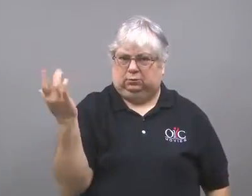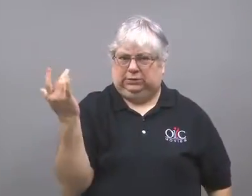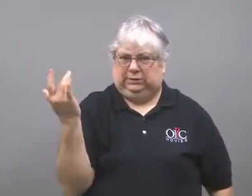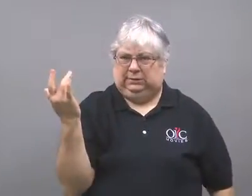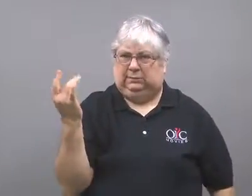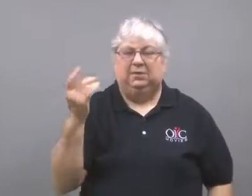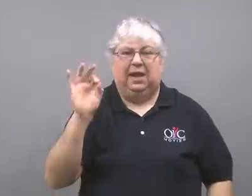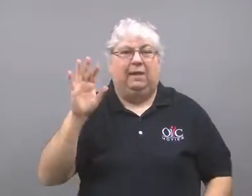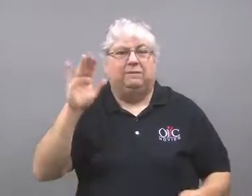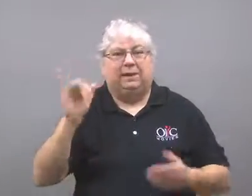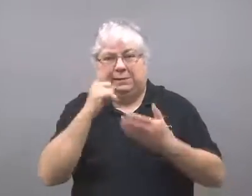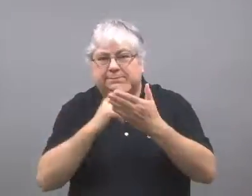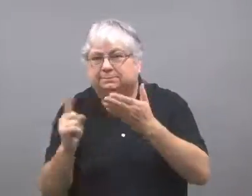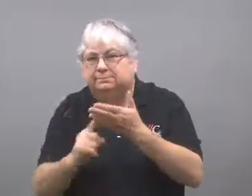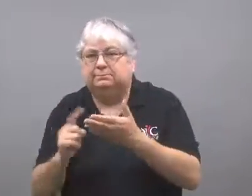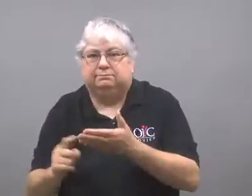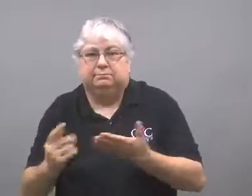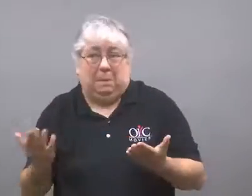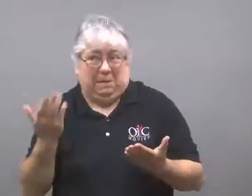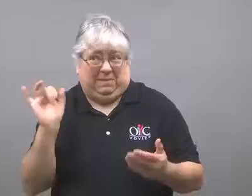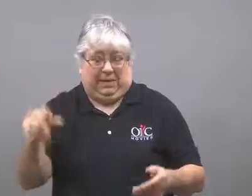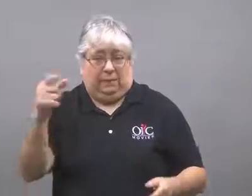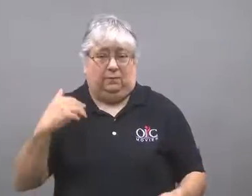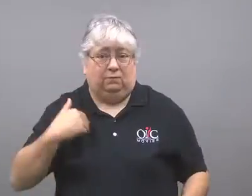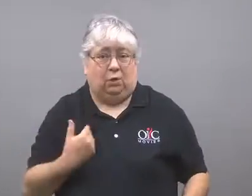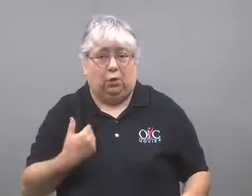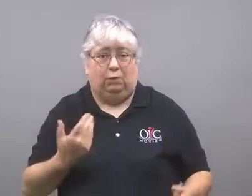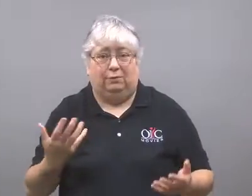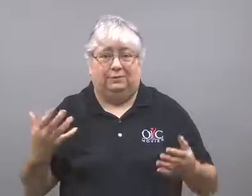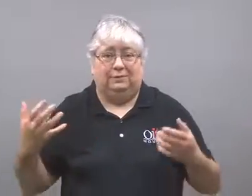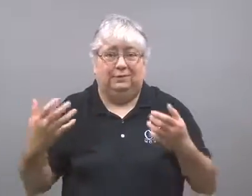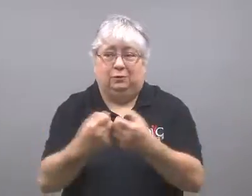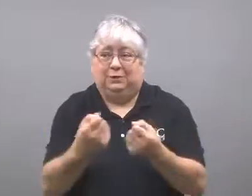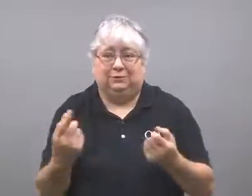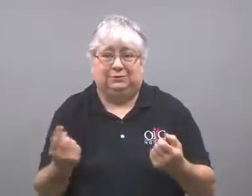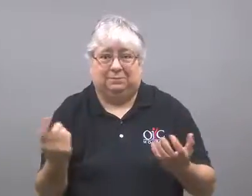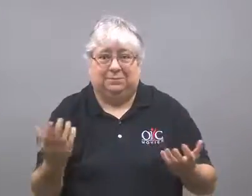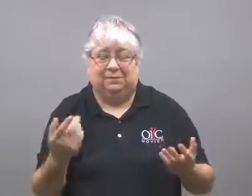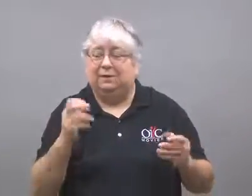The FBI is investigating that. Perhaps that caused the crash.